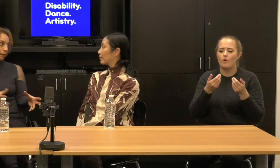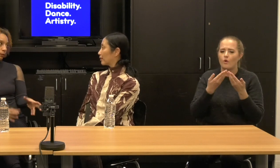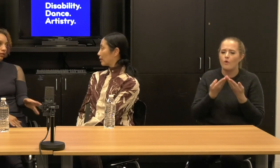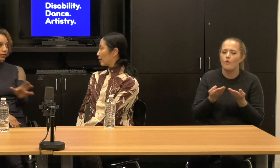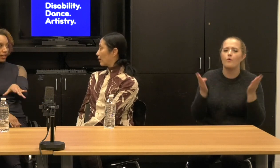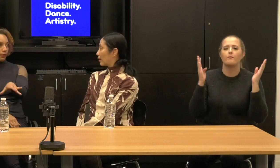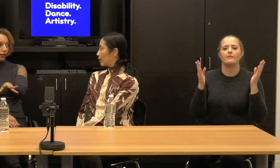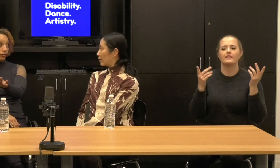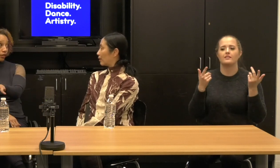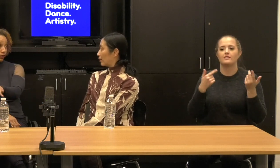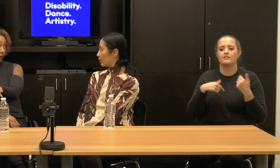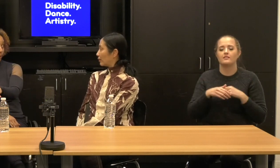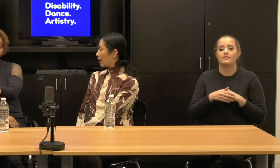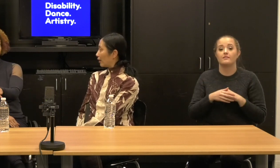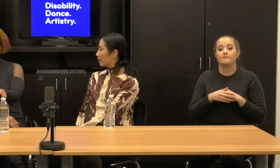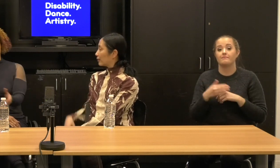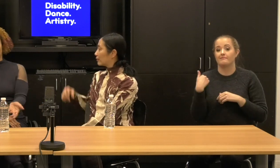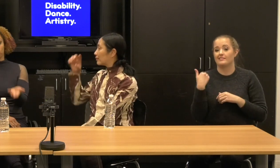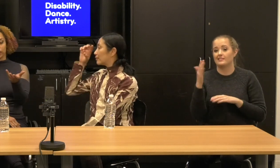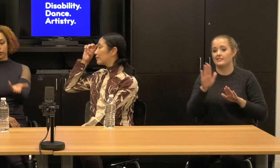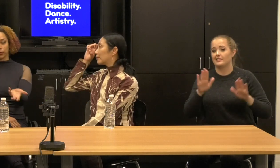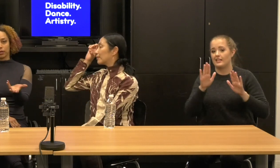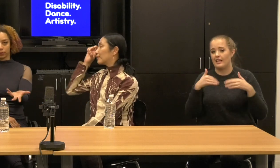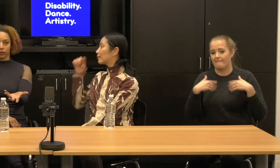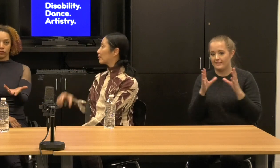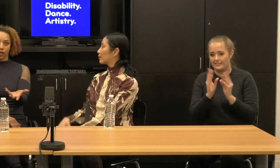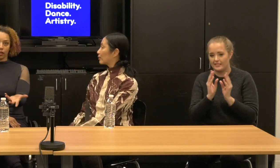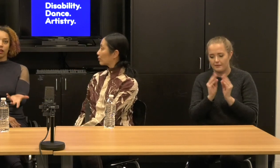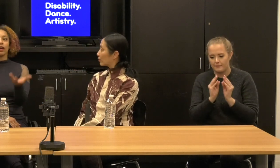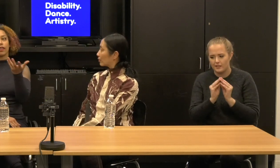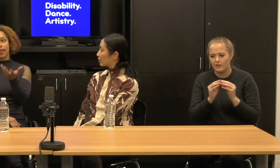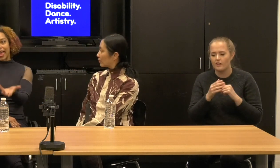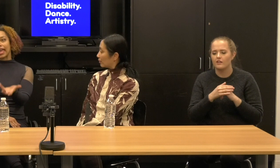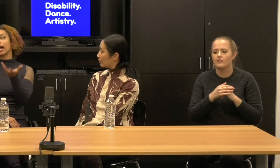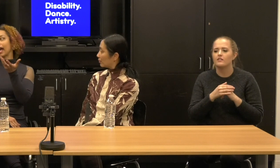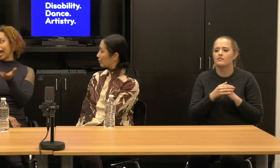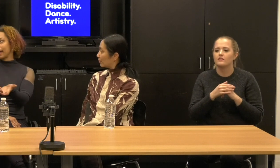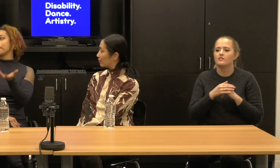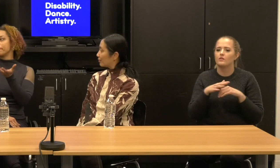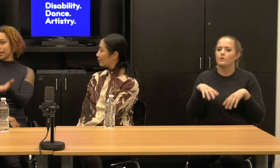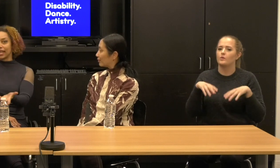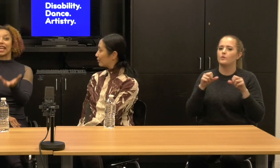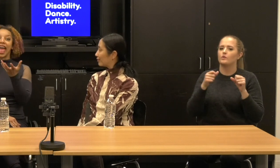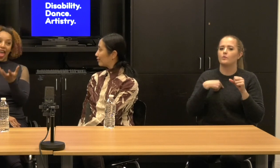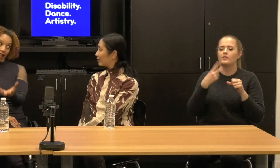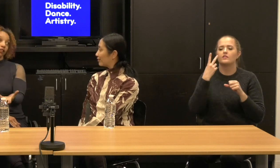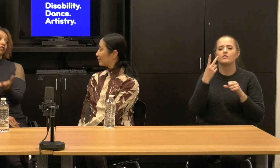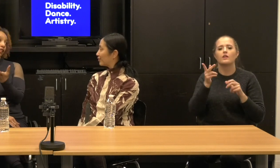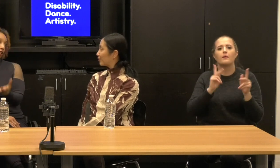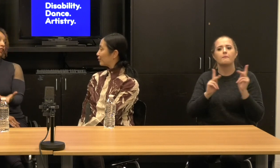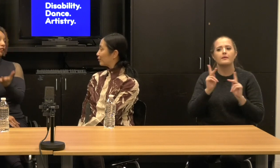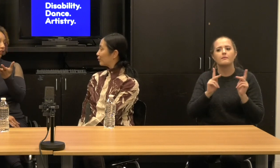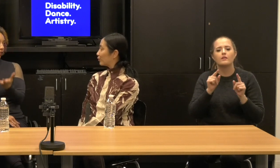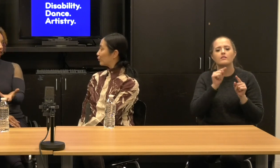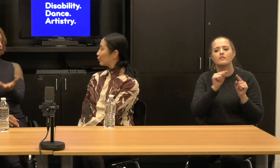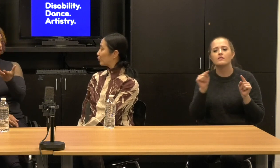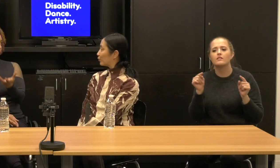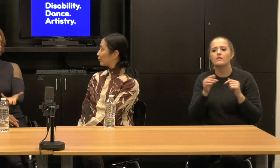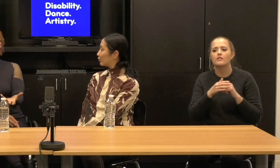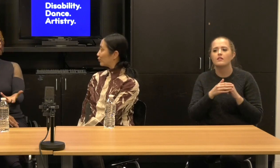We did a seminar on Sunday and we saw people who said they had been held in this space,